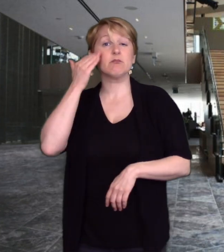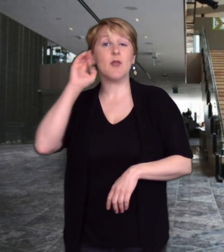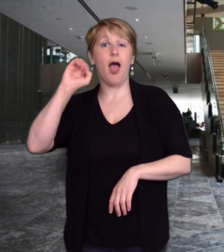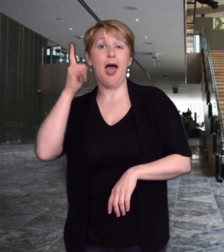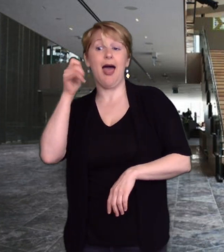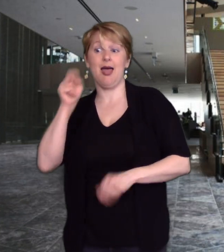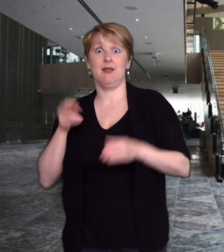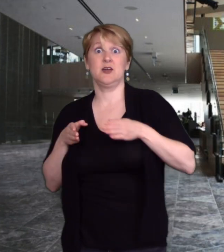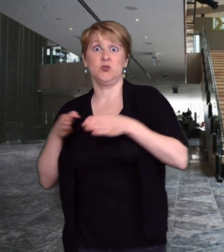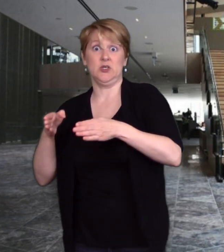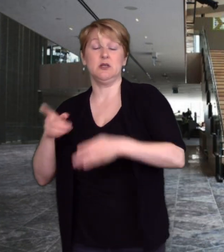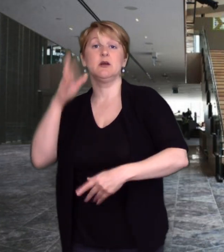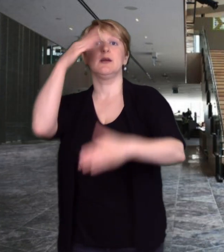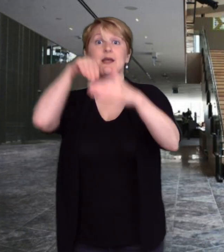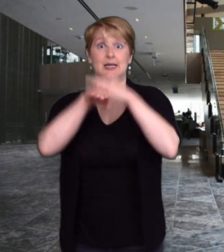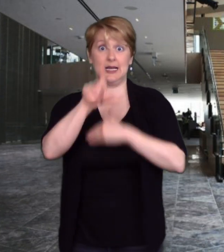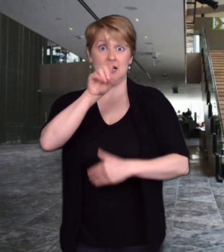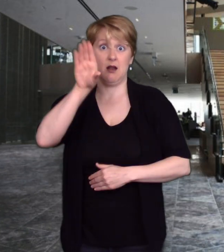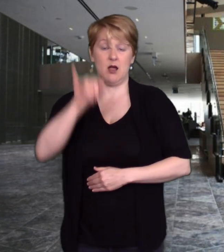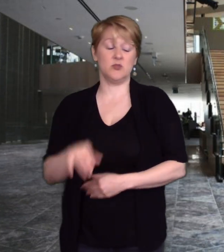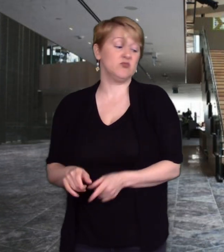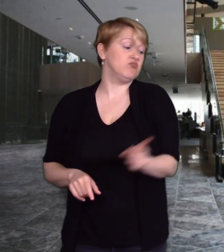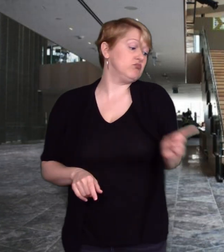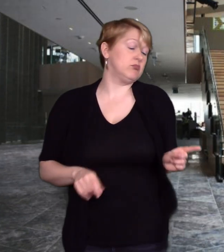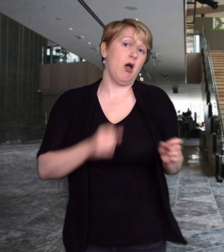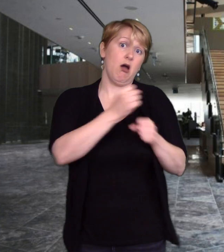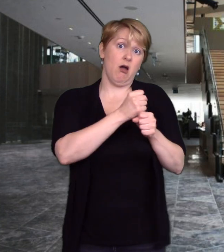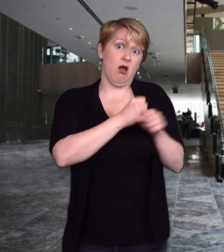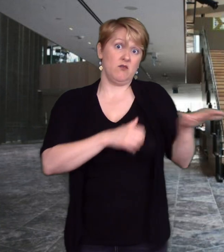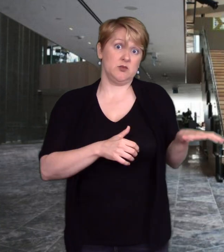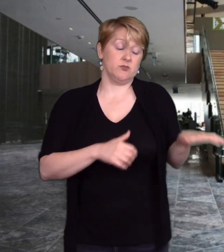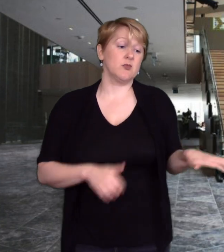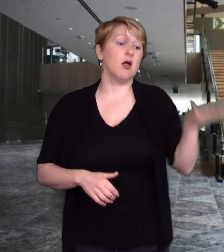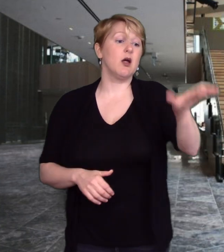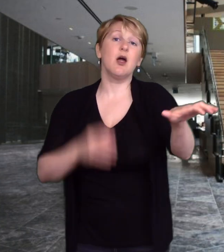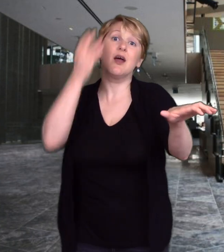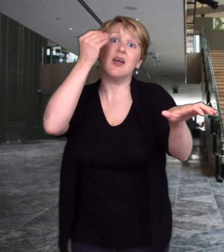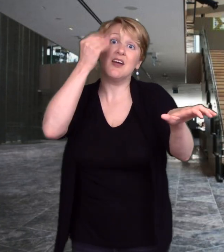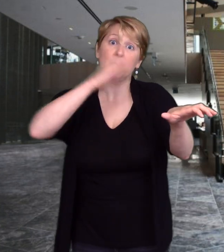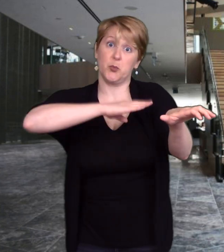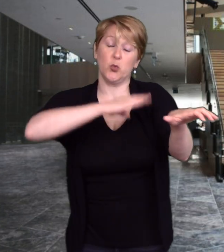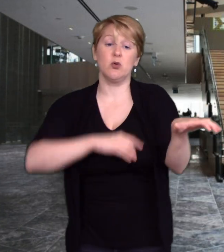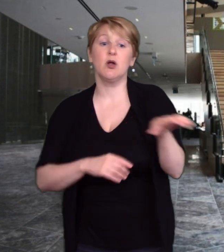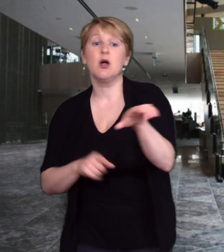Coming from NAC’s entrance on Elgin’s street, there is a coffee shop on your left side. Next to it is the Information Booth.